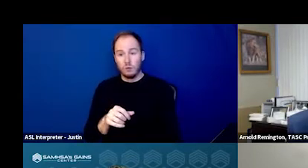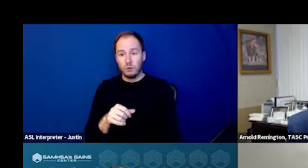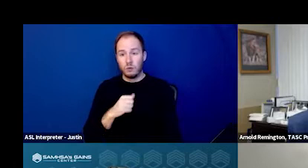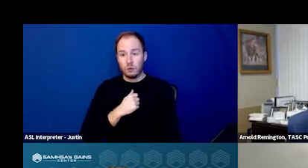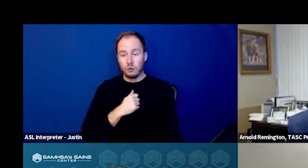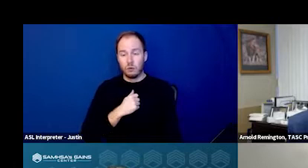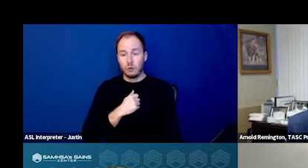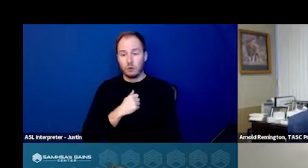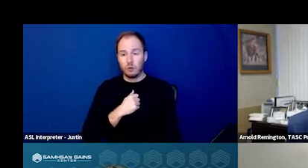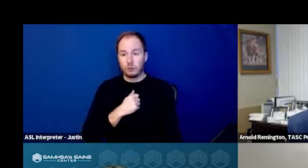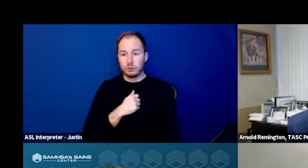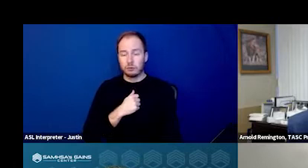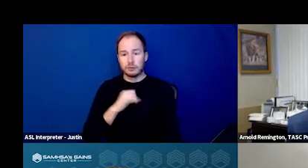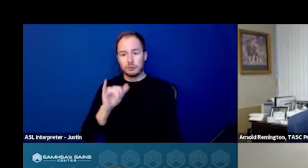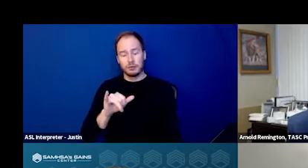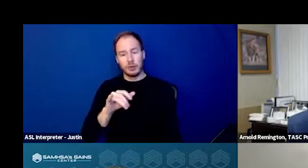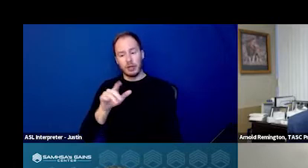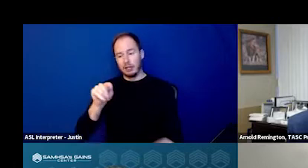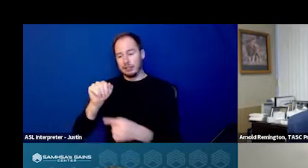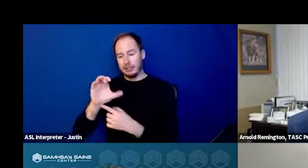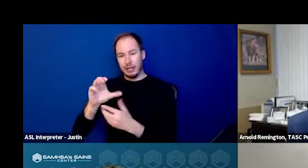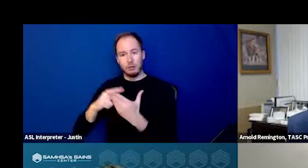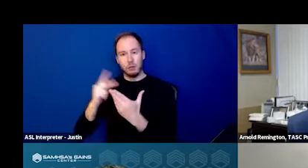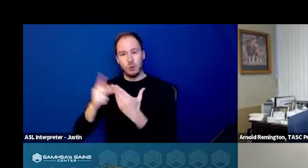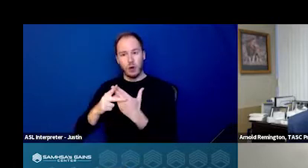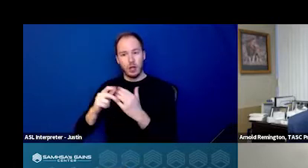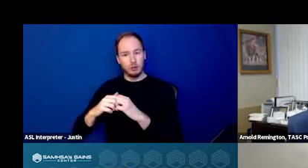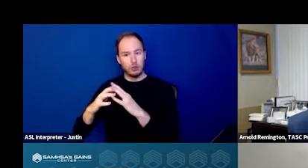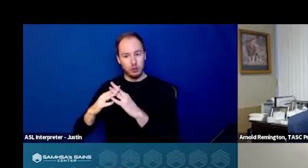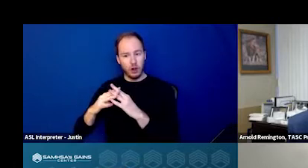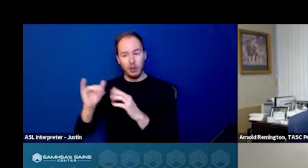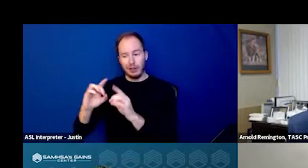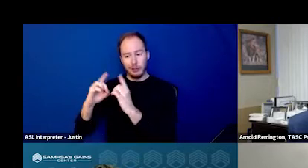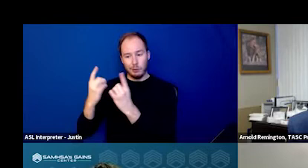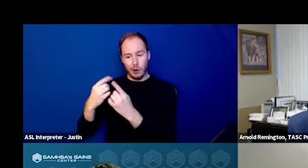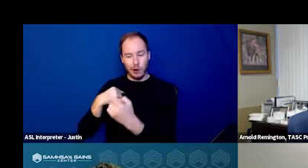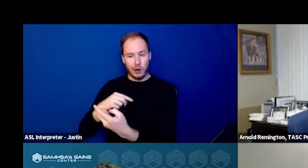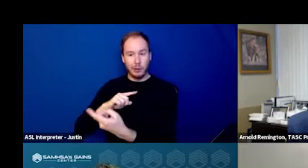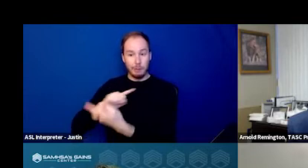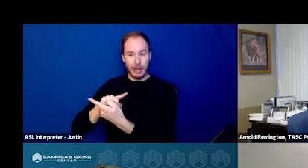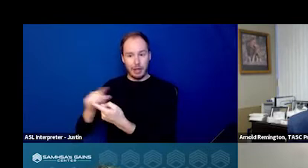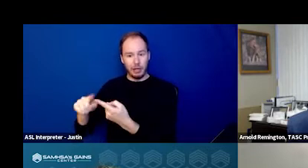which when the TASC Program started, one of the departments I met with gave me very, very good advice.